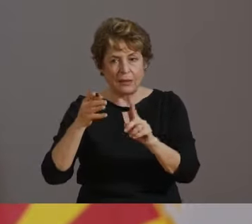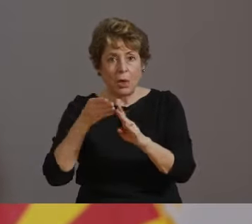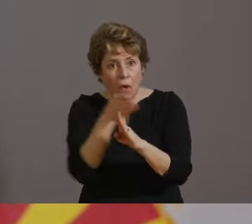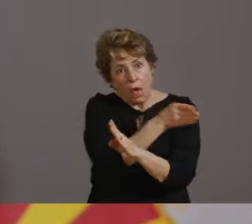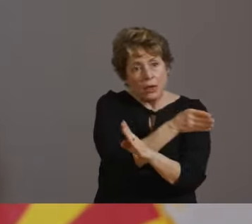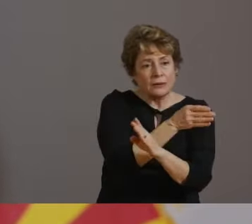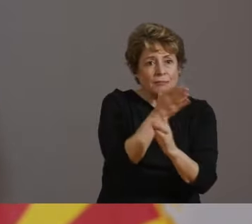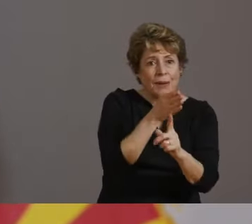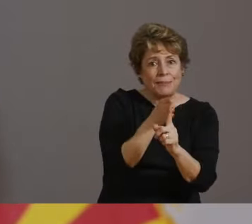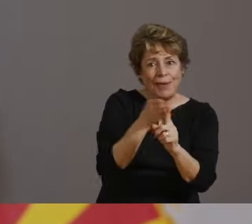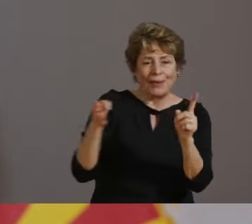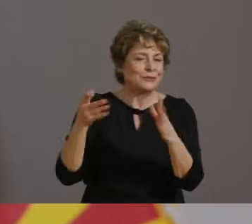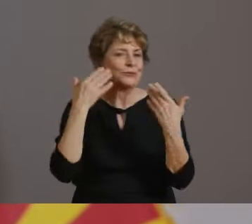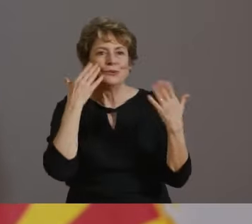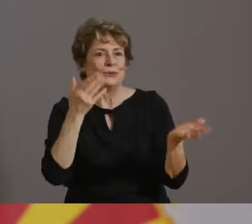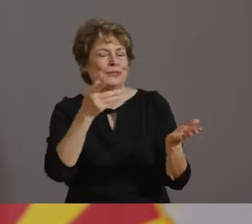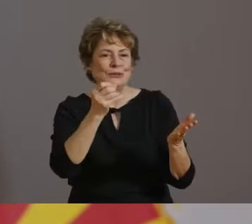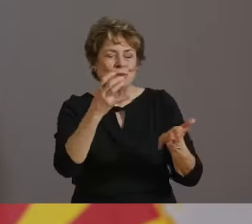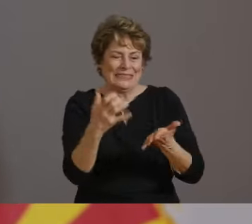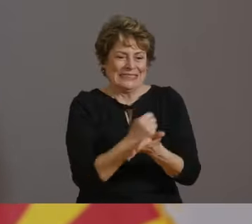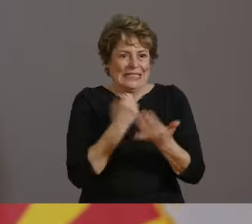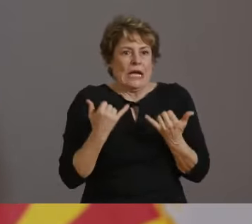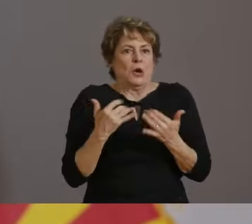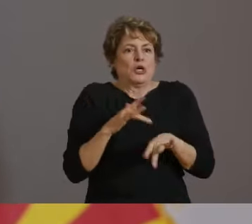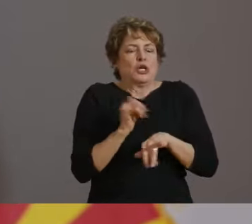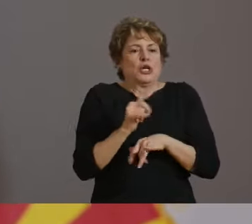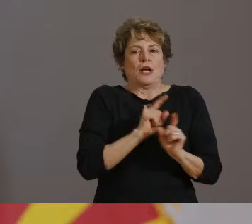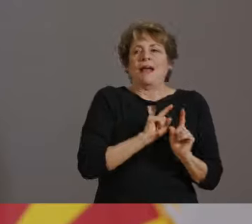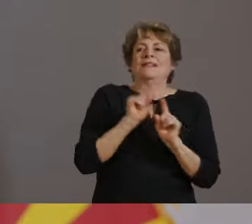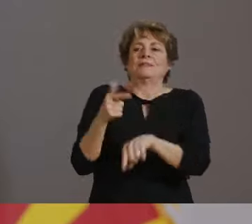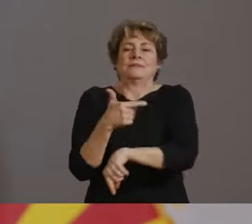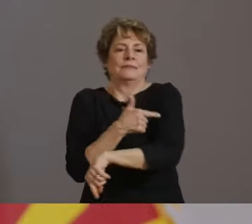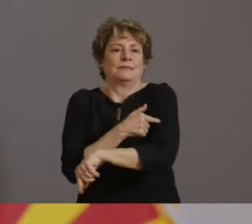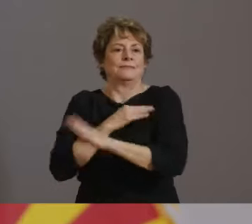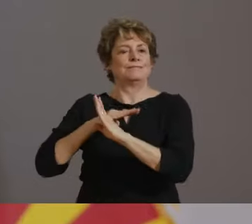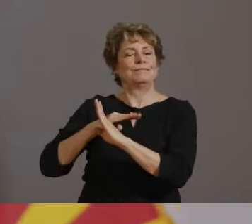AND WE ASK EVERYONE TO ROUTINELY IMPLEMENT INFECTION PREVENTION PRACTICES THAT WILL STOP